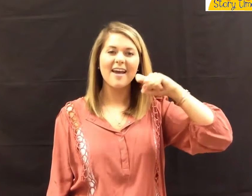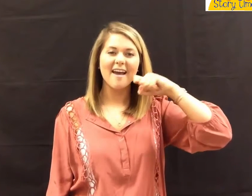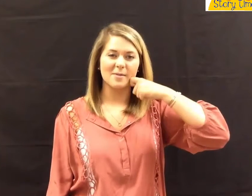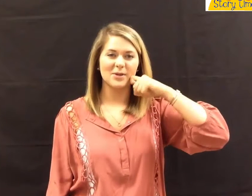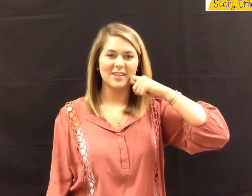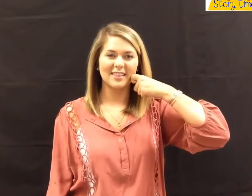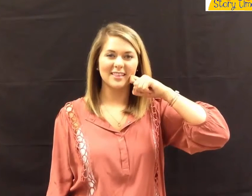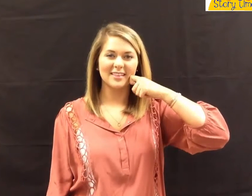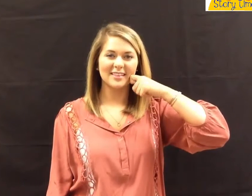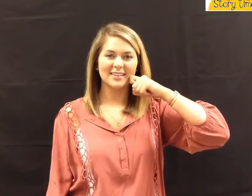"Apple."